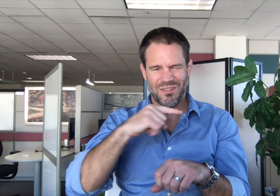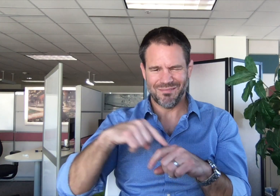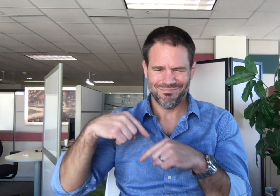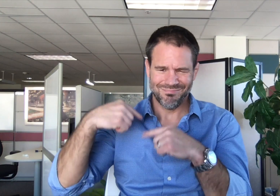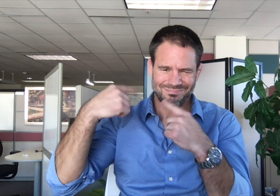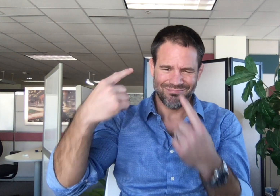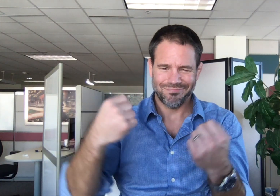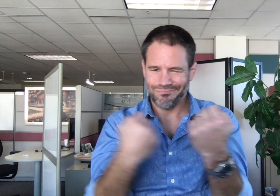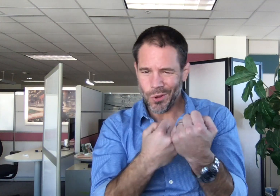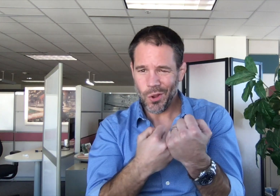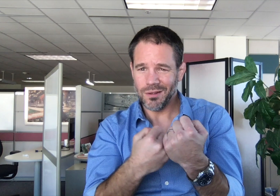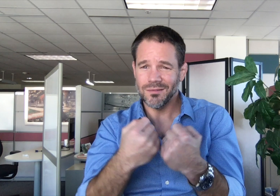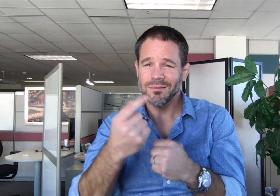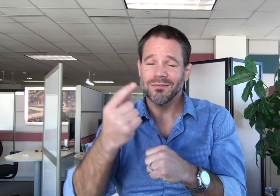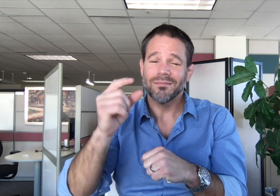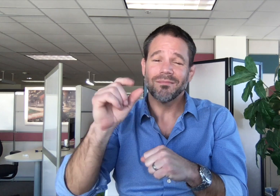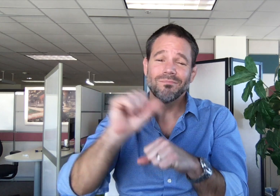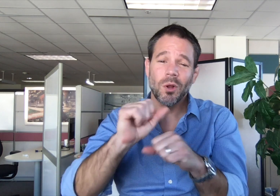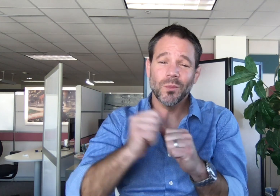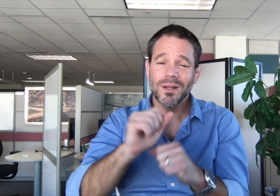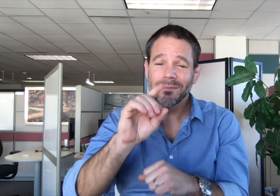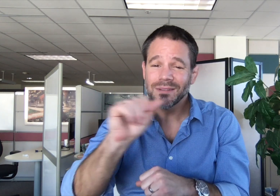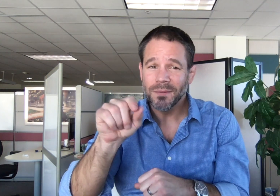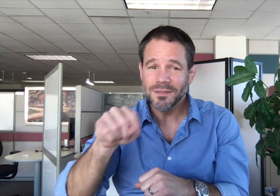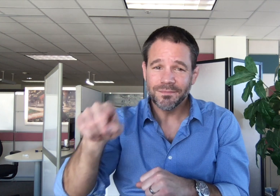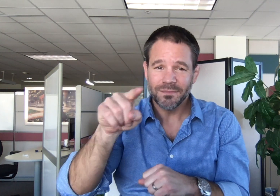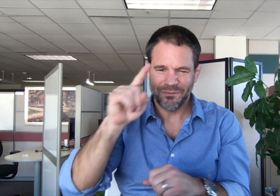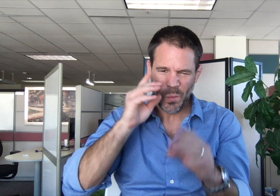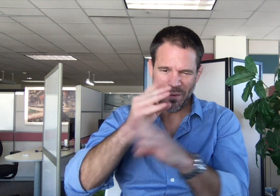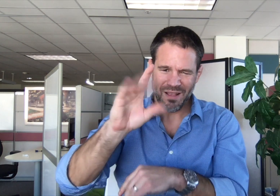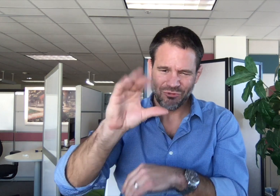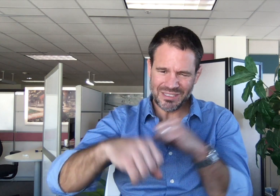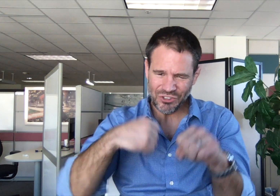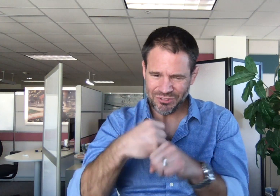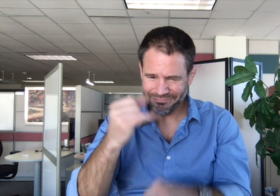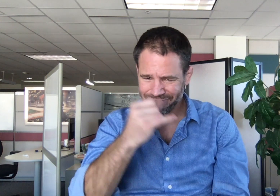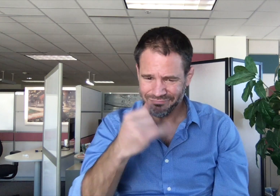that has been a champion of employees with disabilities for over a century.